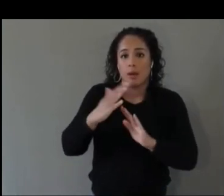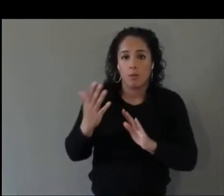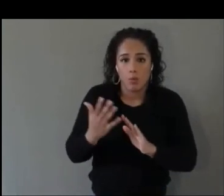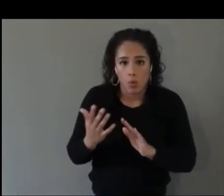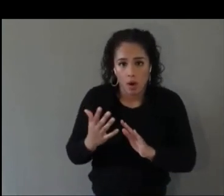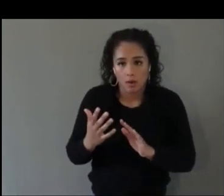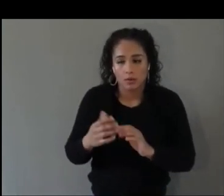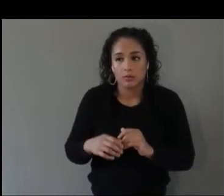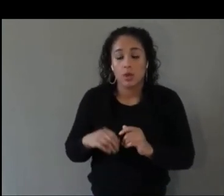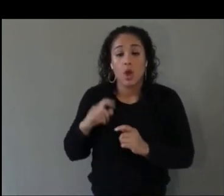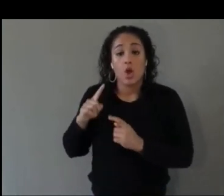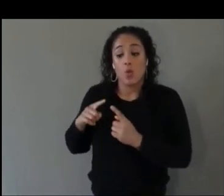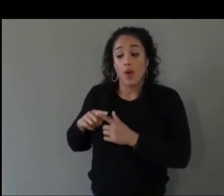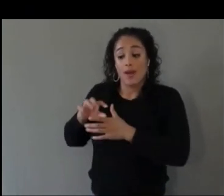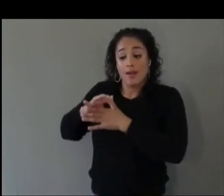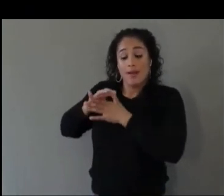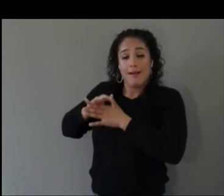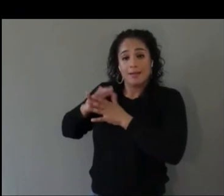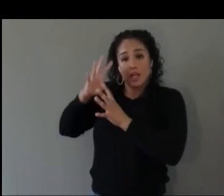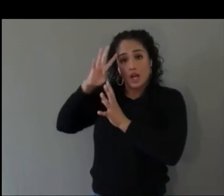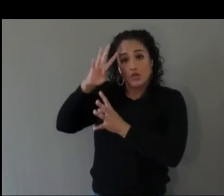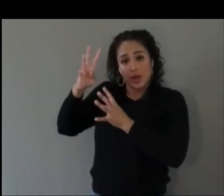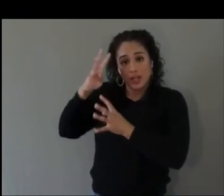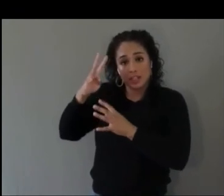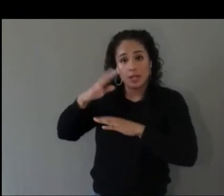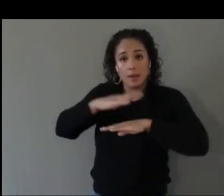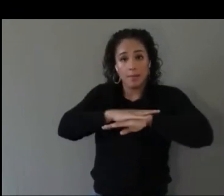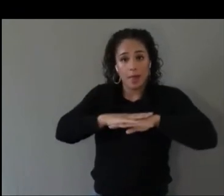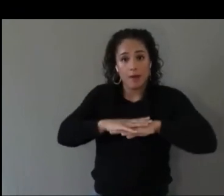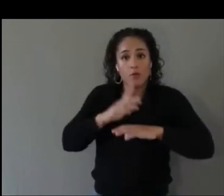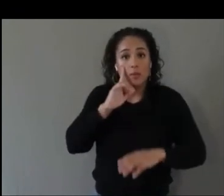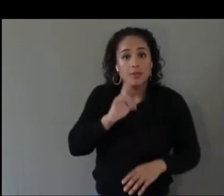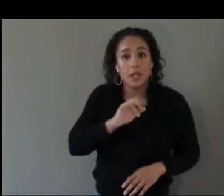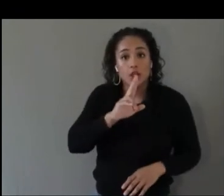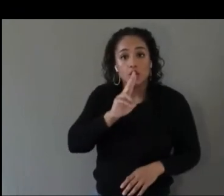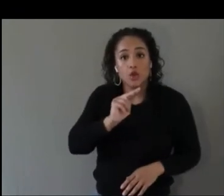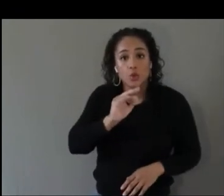creation and platforms like Unity more accessible to people with disabilities and do you have